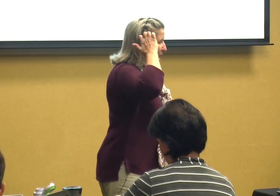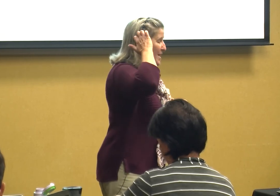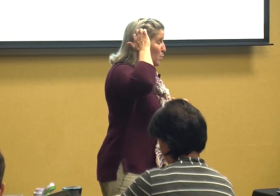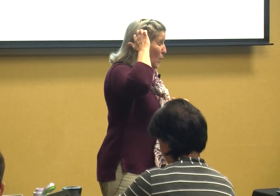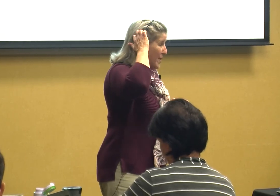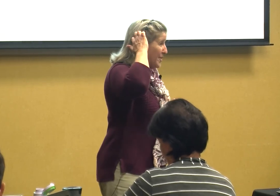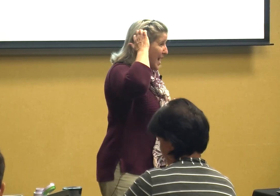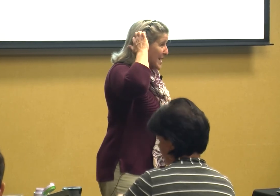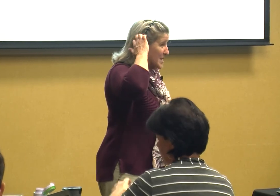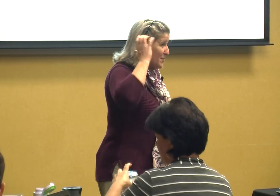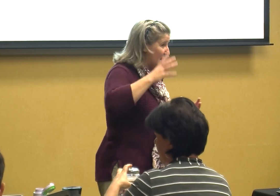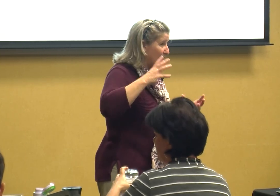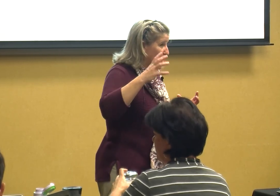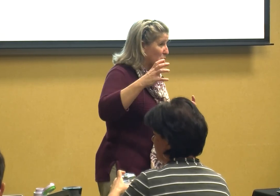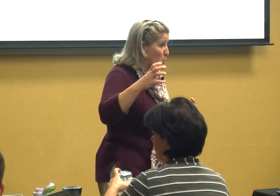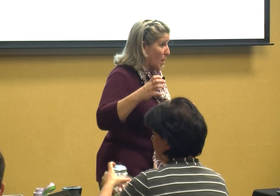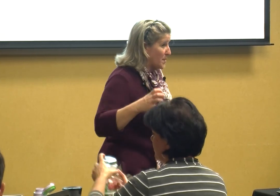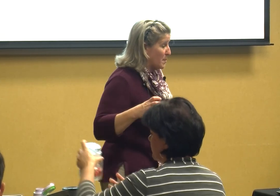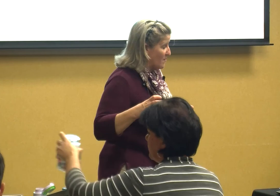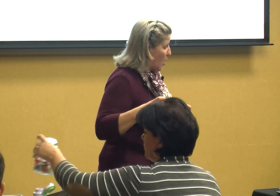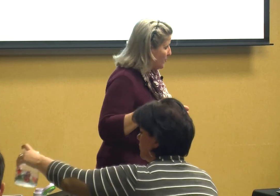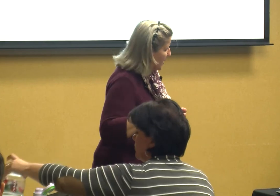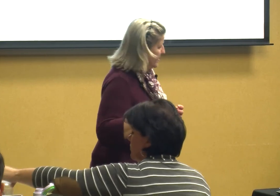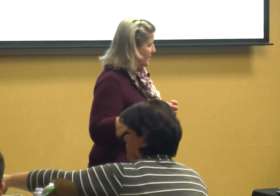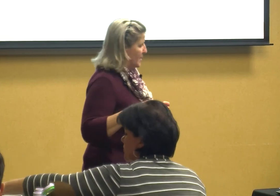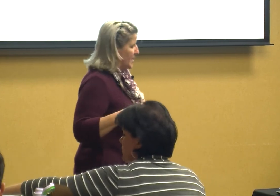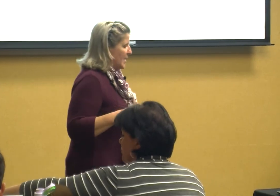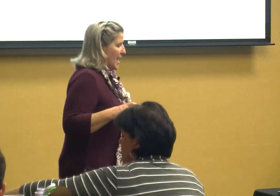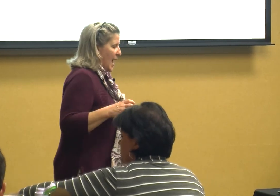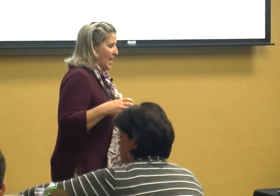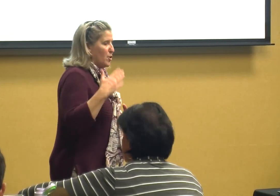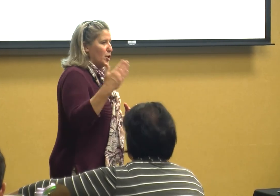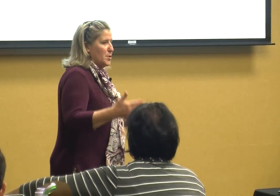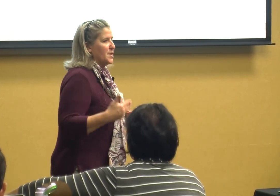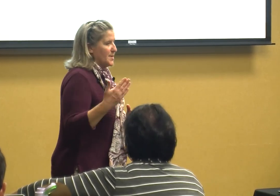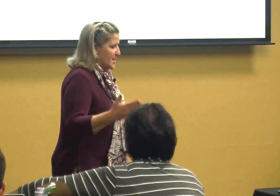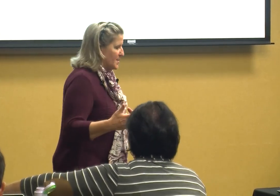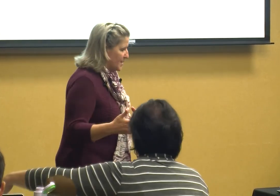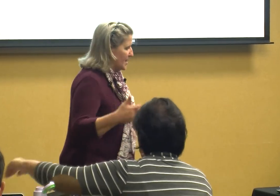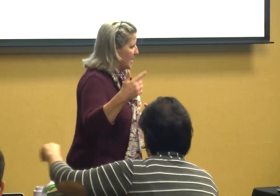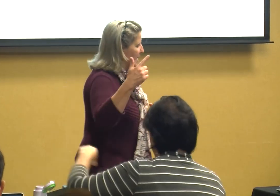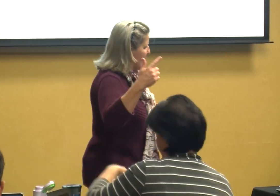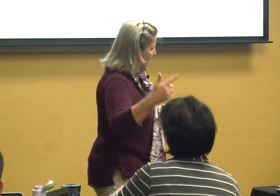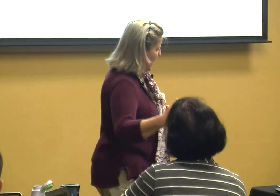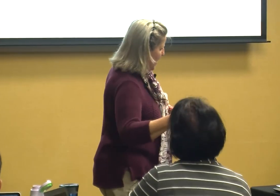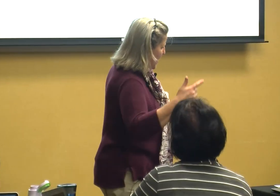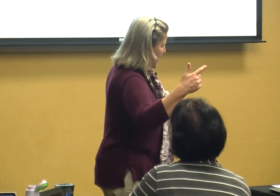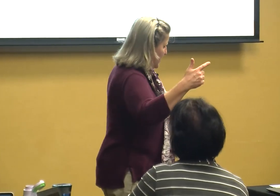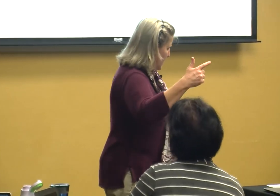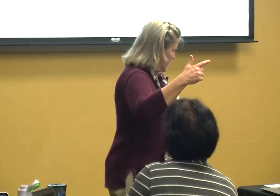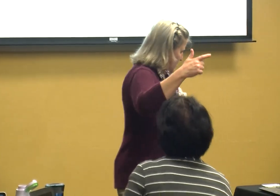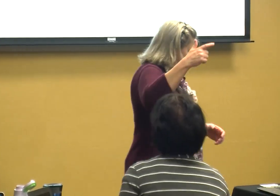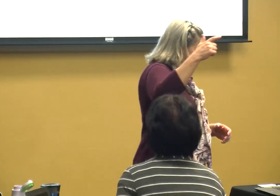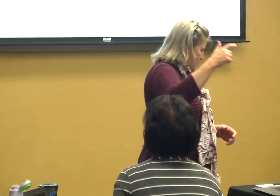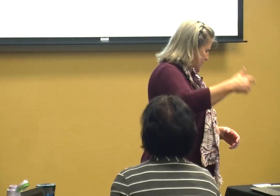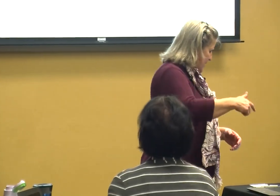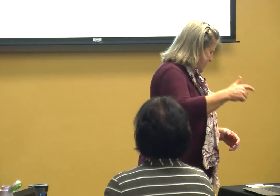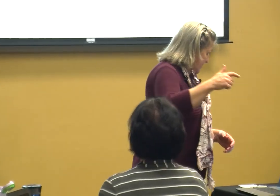with the activity that you want them involved in and they're used consistently and you present the